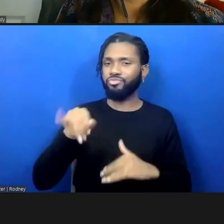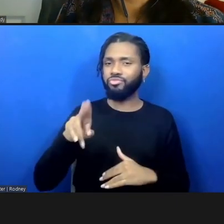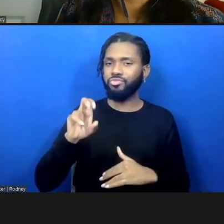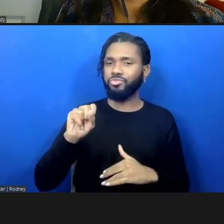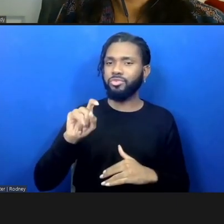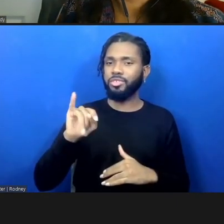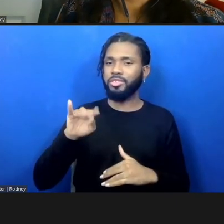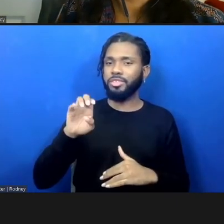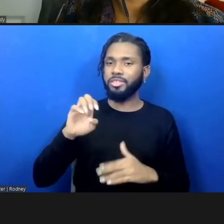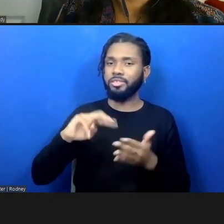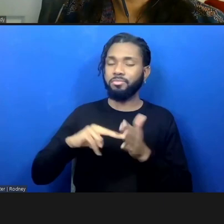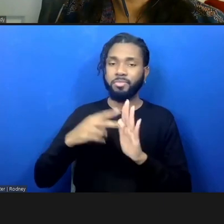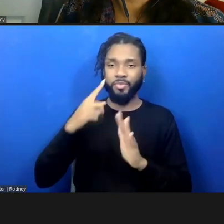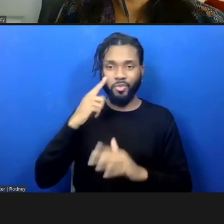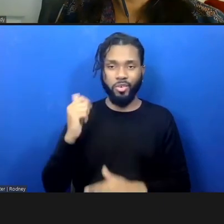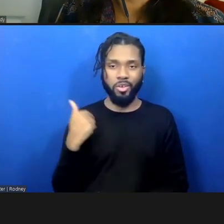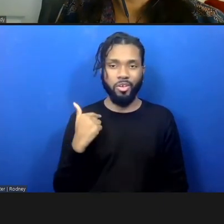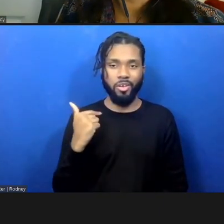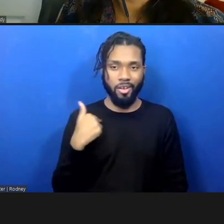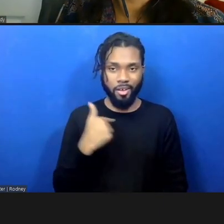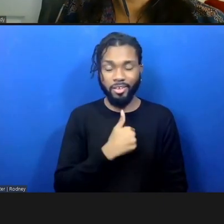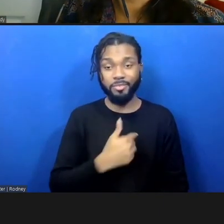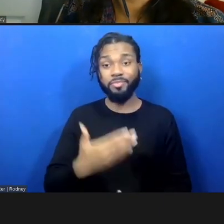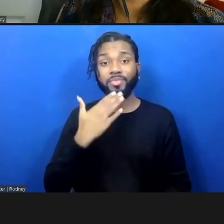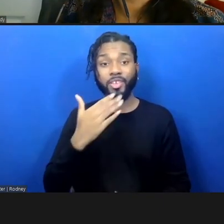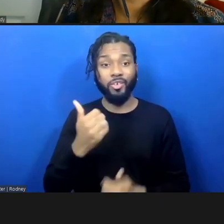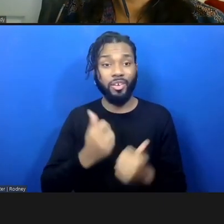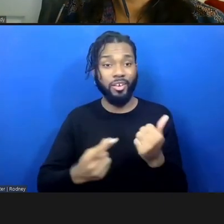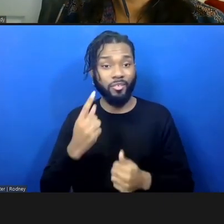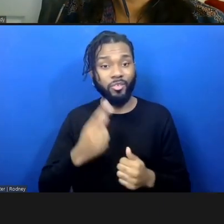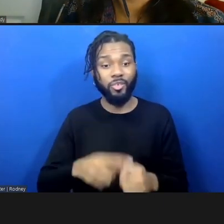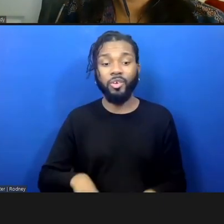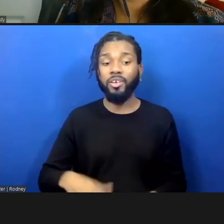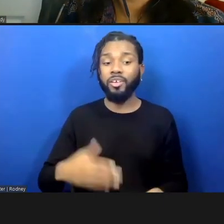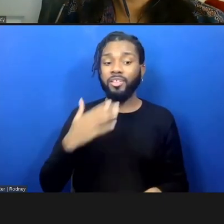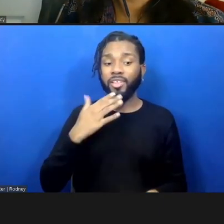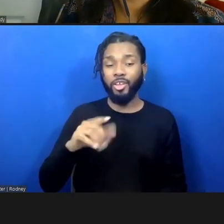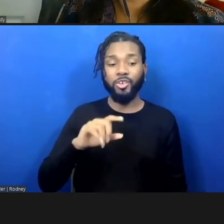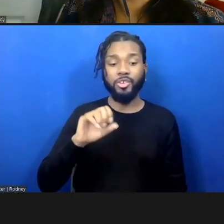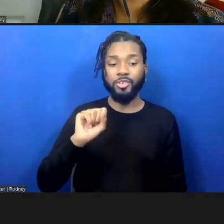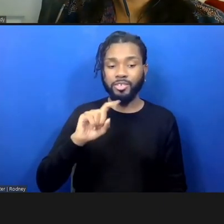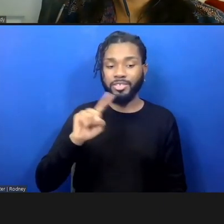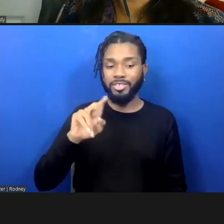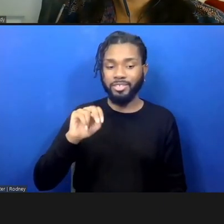So, thank you, everyone. Thank you, Zenzele at Weeksville, for your partnership towards civic programs,